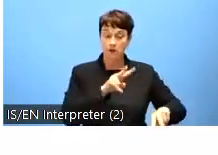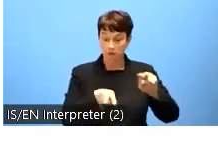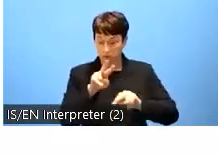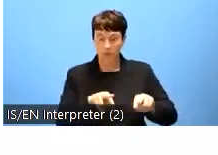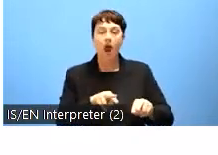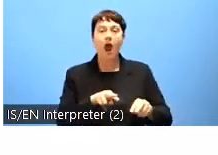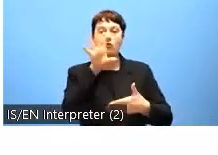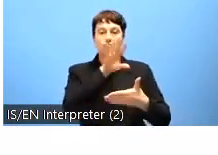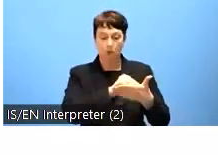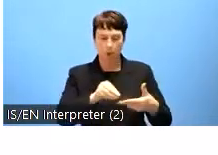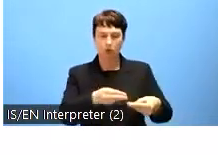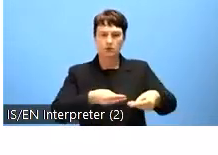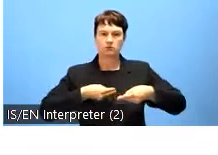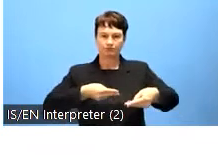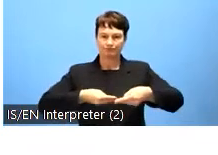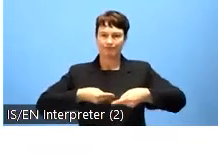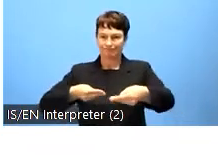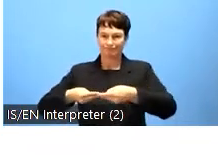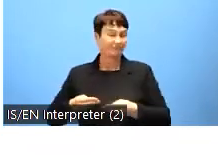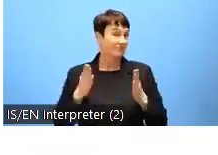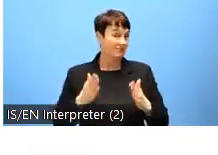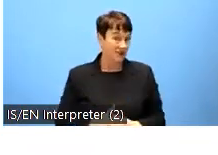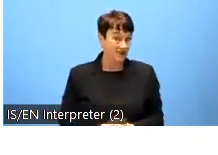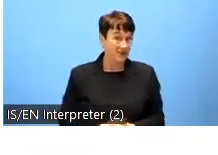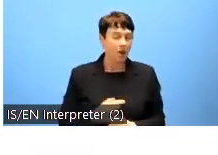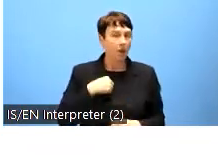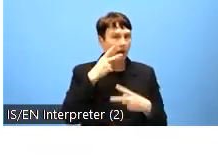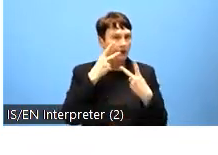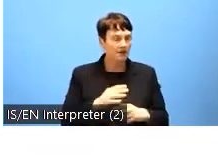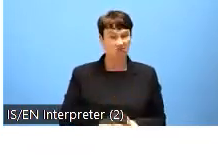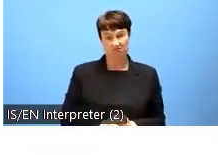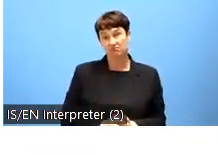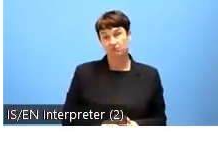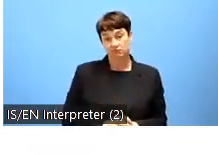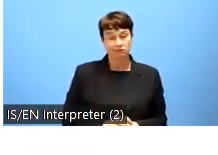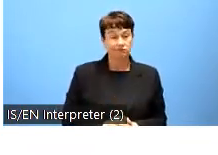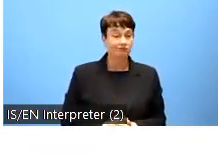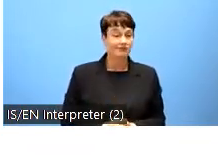On the positive side, we note that thanks to the WAD, the Web Accessibility Directive,